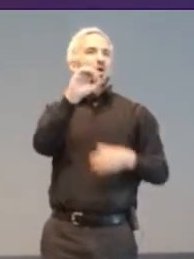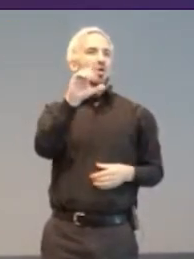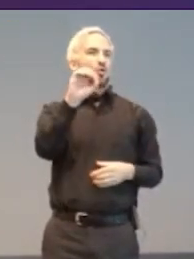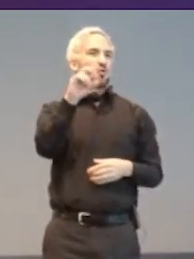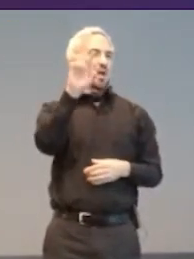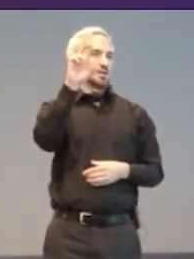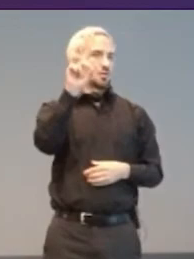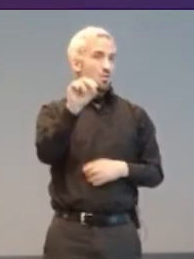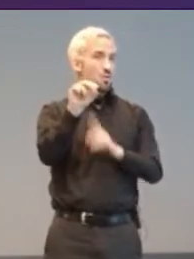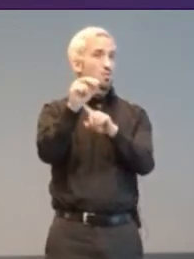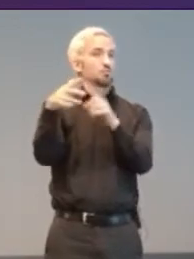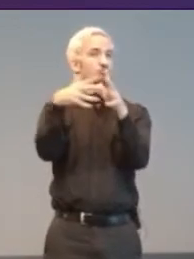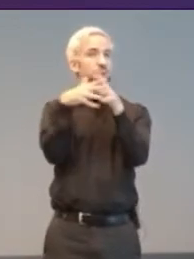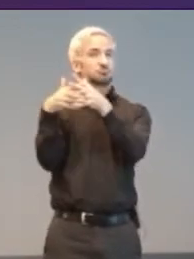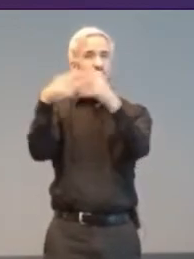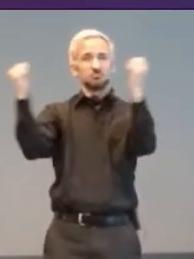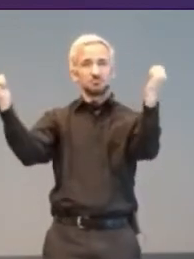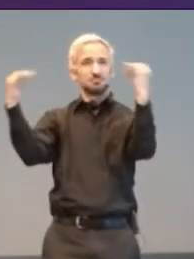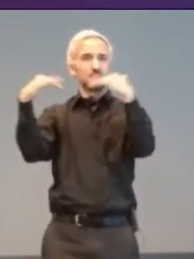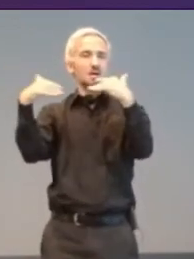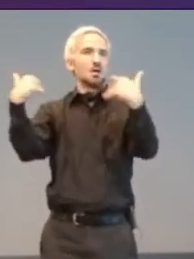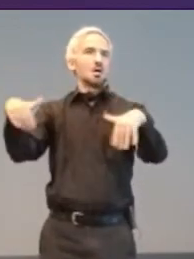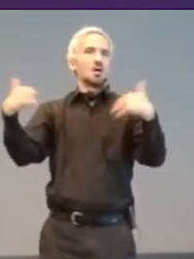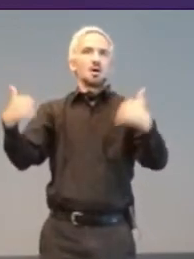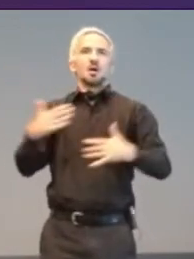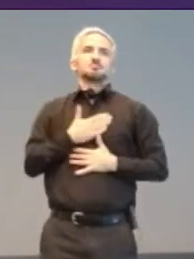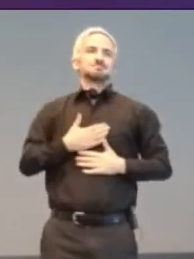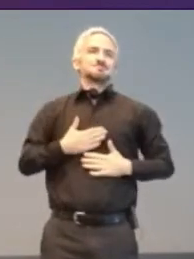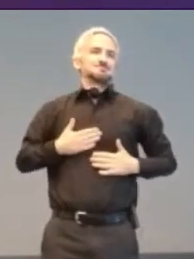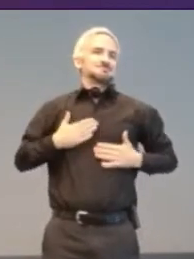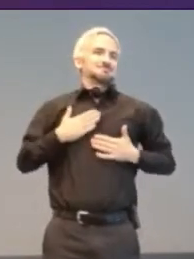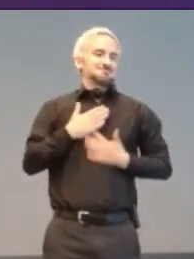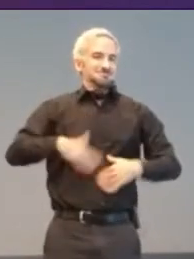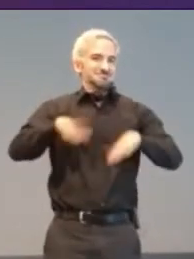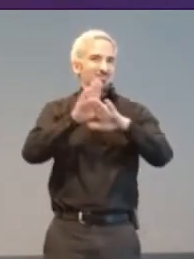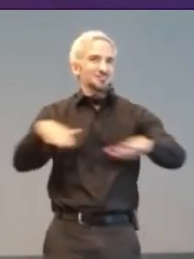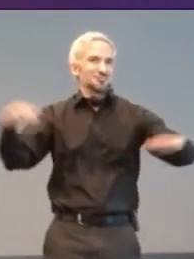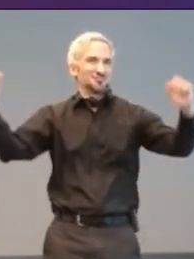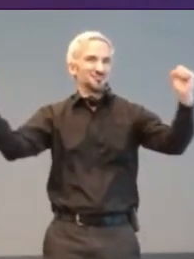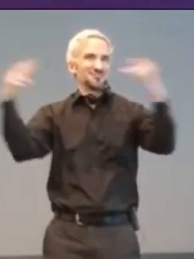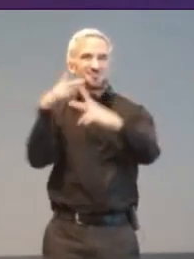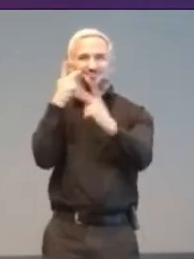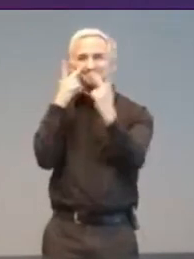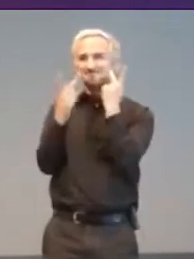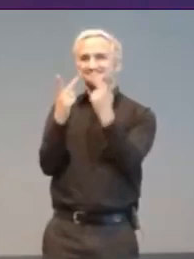best thought-out and most joyous accessible gaming events for children I’ve ever seen.